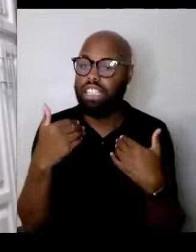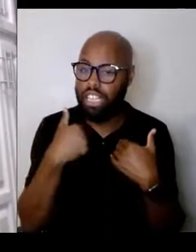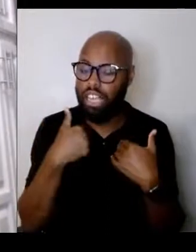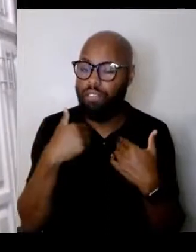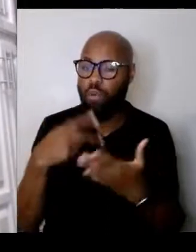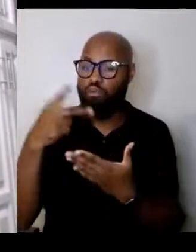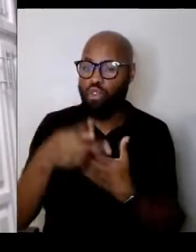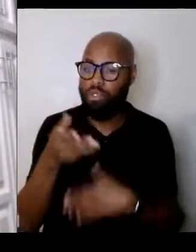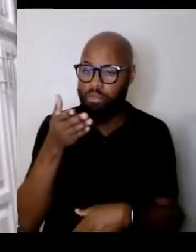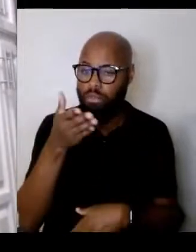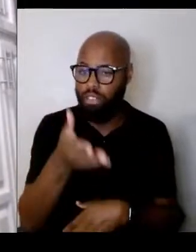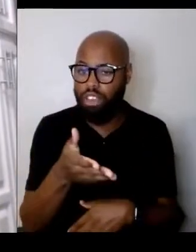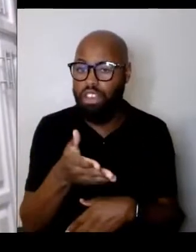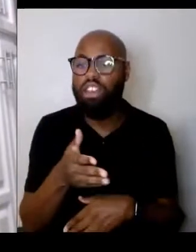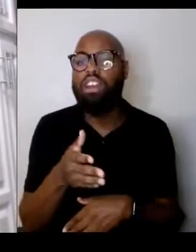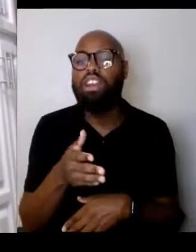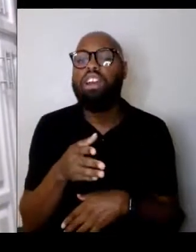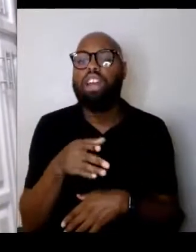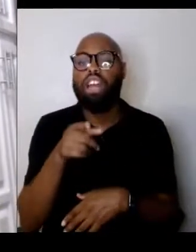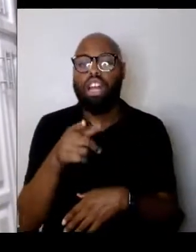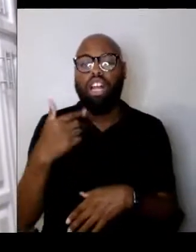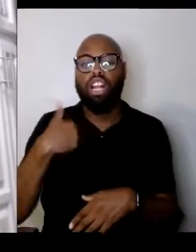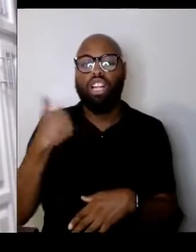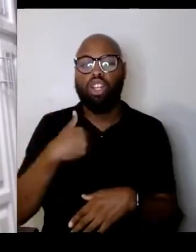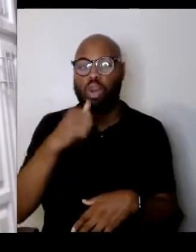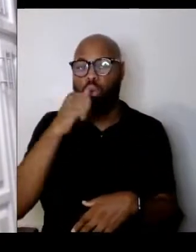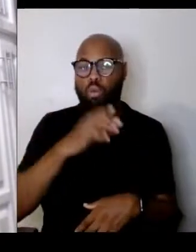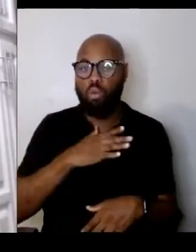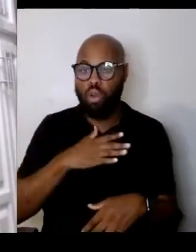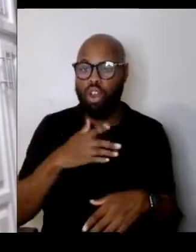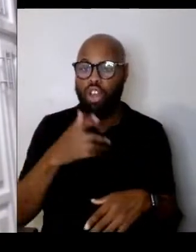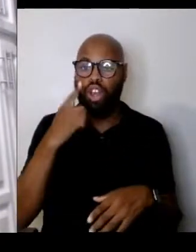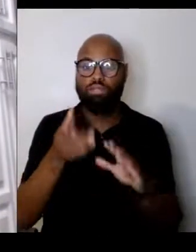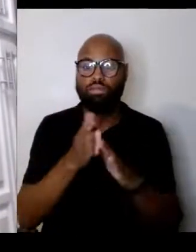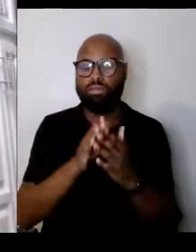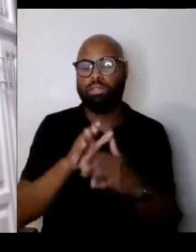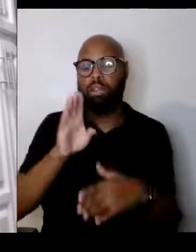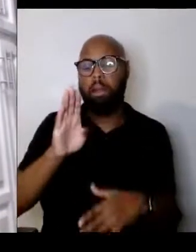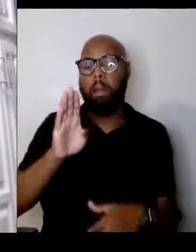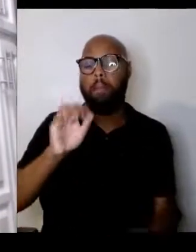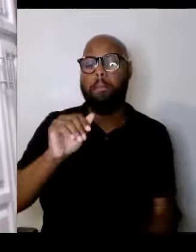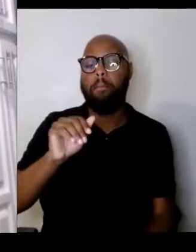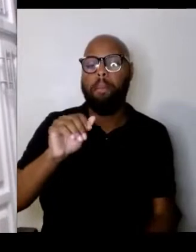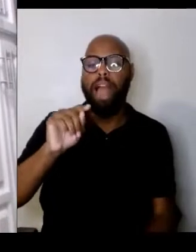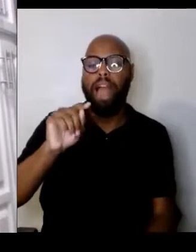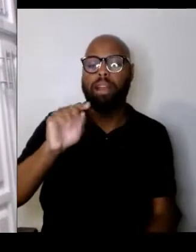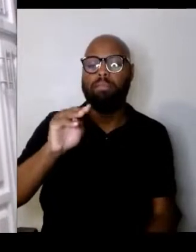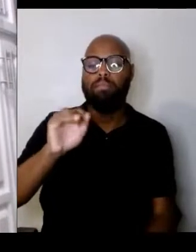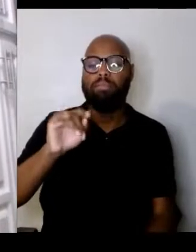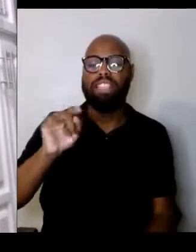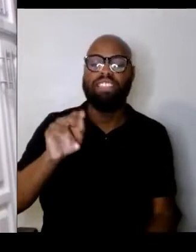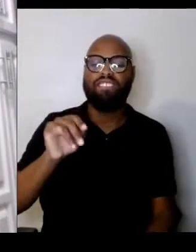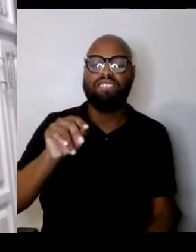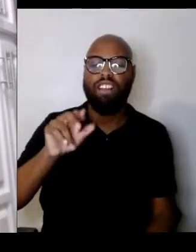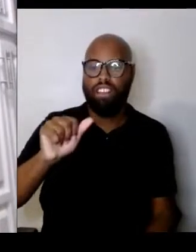and there's a young lady who's about to become Bat Mitzvah'd in December and they asked me if I would twin with her.